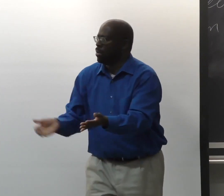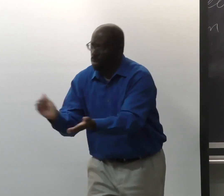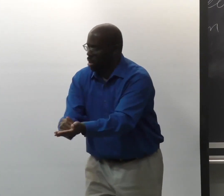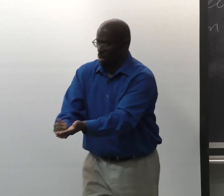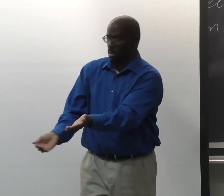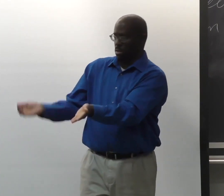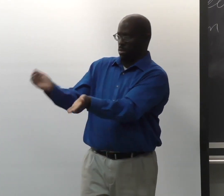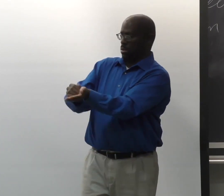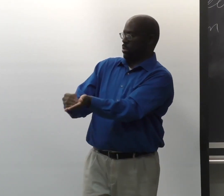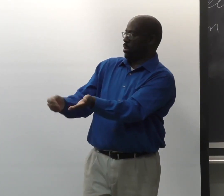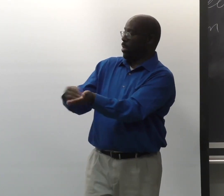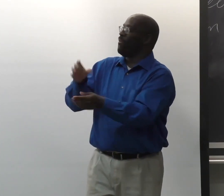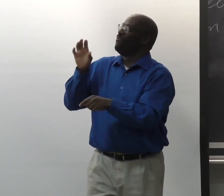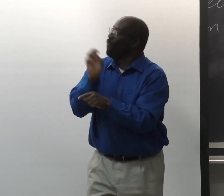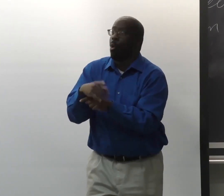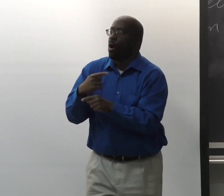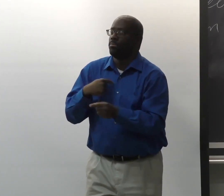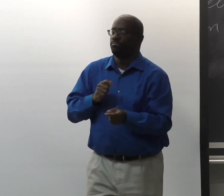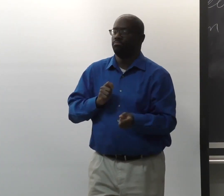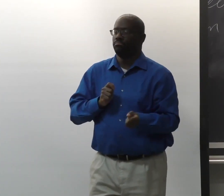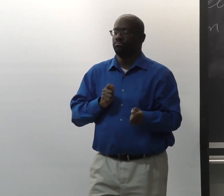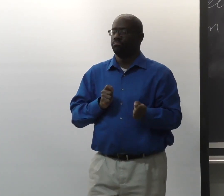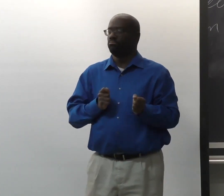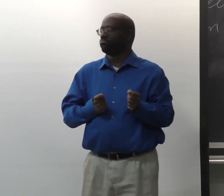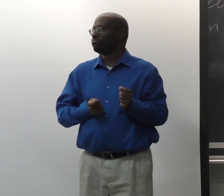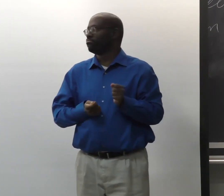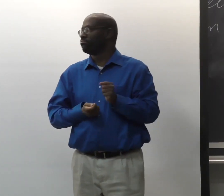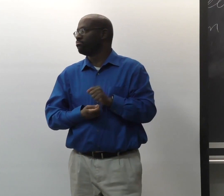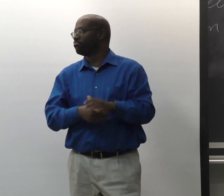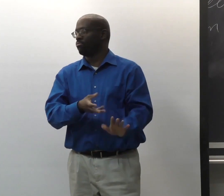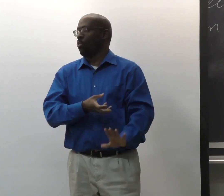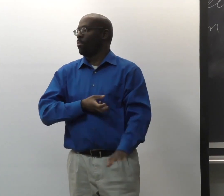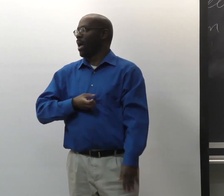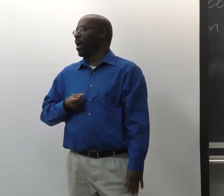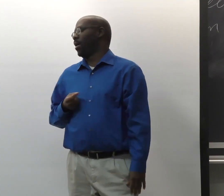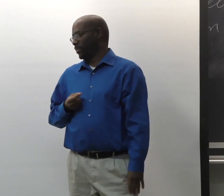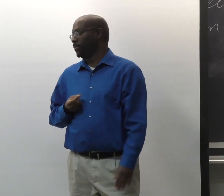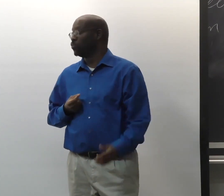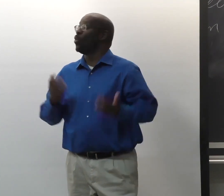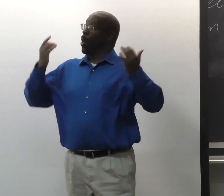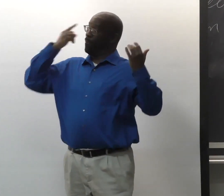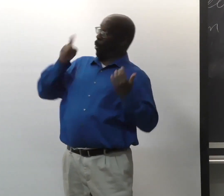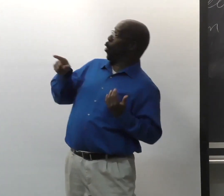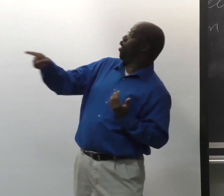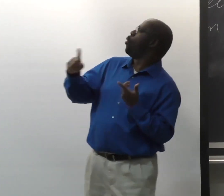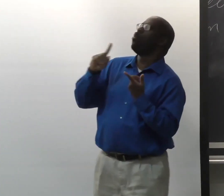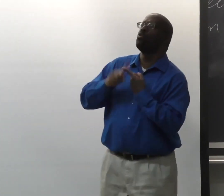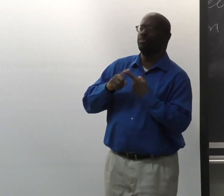And then they're asked to clarify again and again and again. So they're forced to communicate differently. And they hold back.